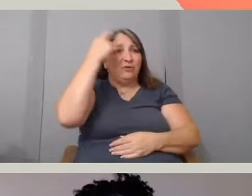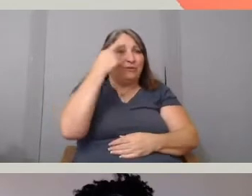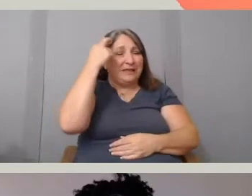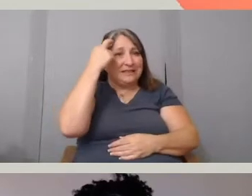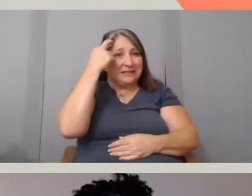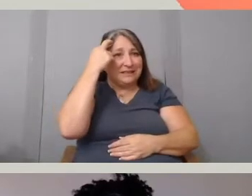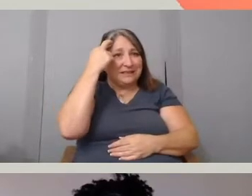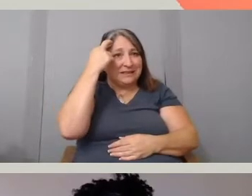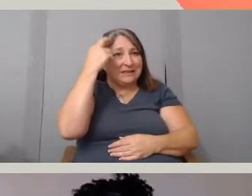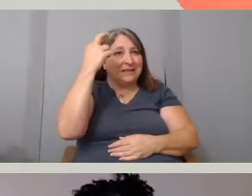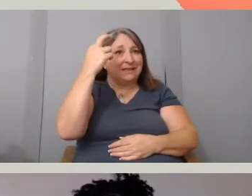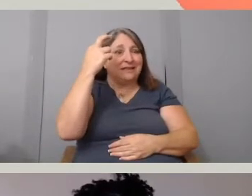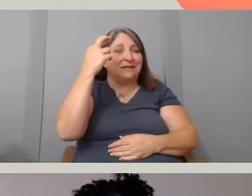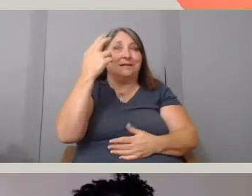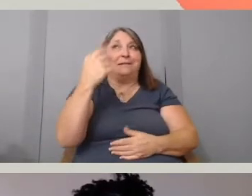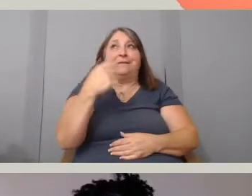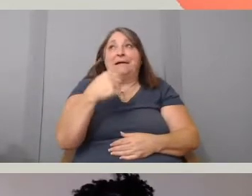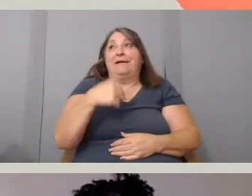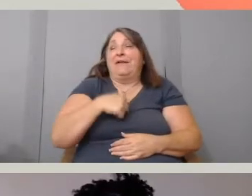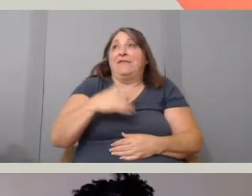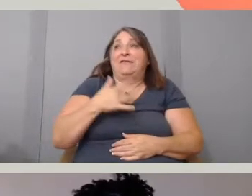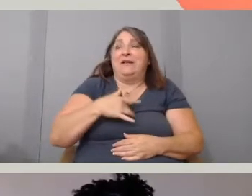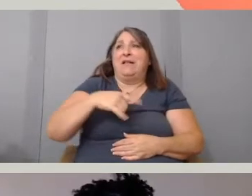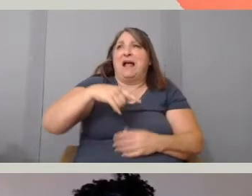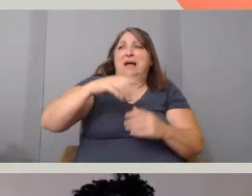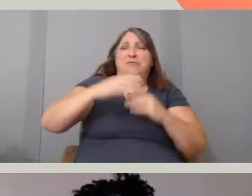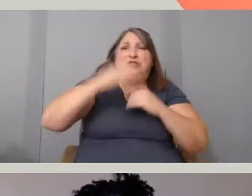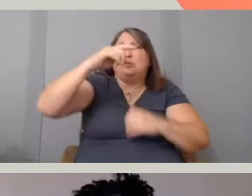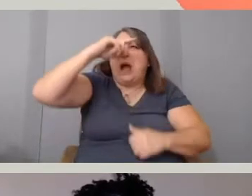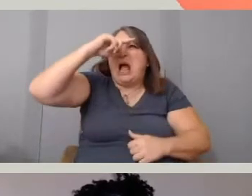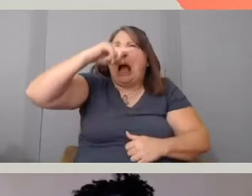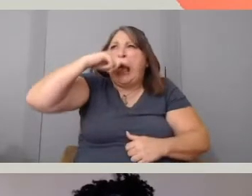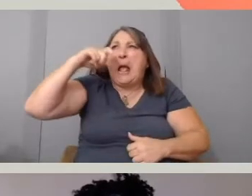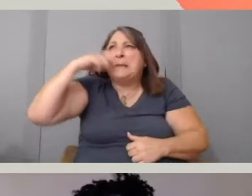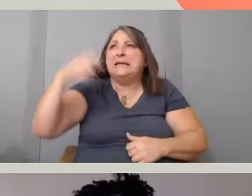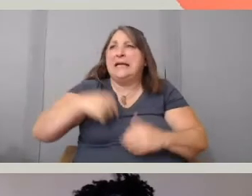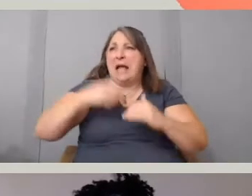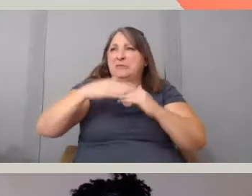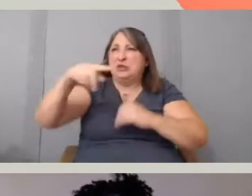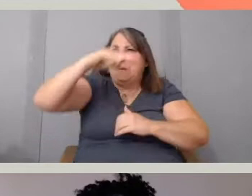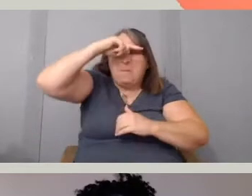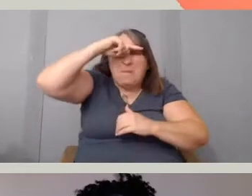I'm too ugly, I'm too black, I'm too this, I'm too that. But at the end of the poem,